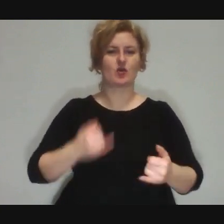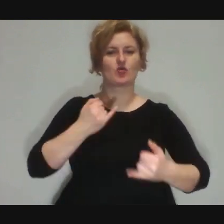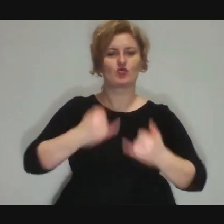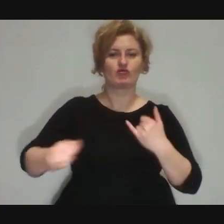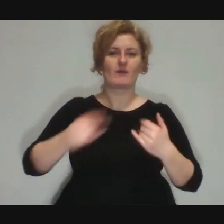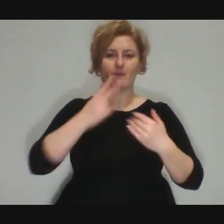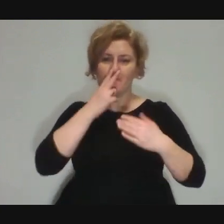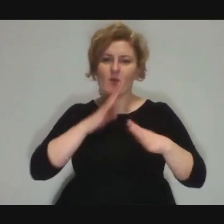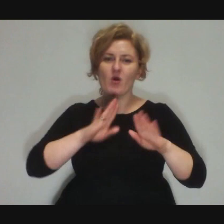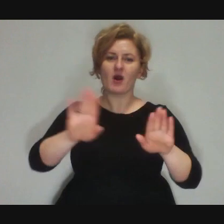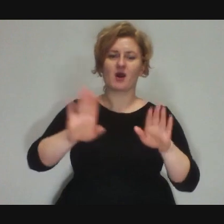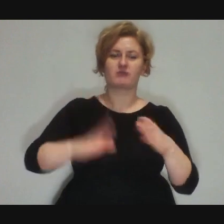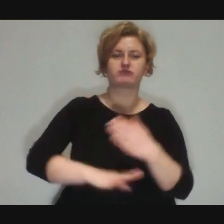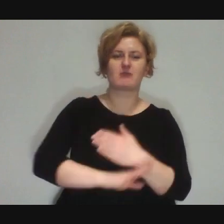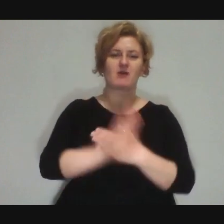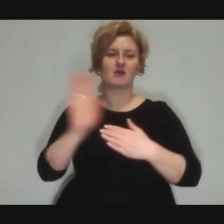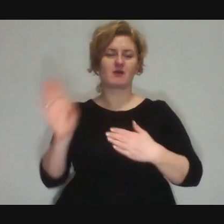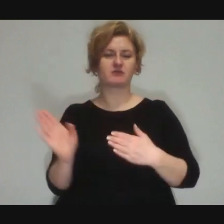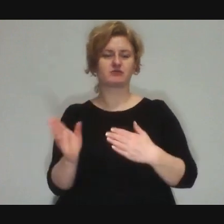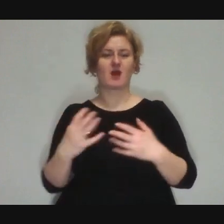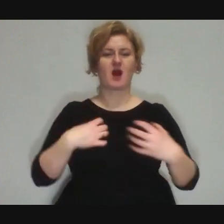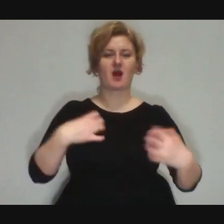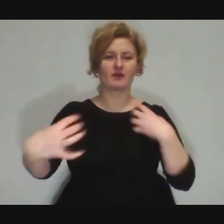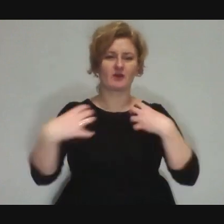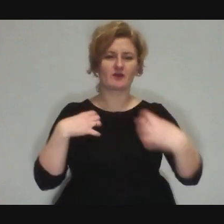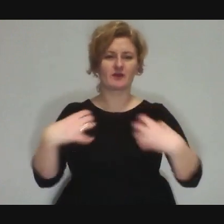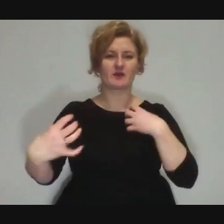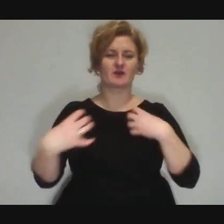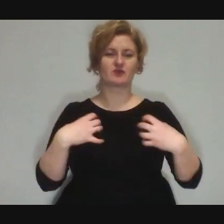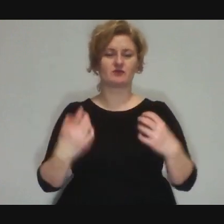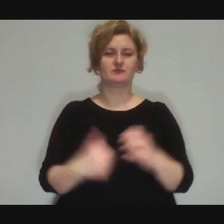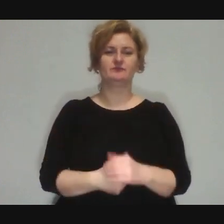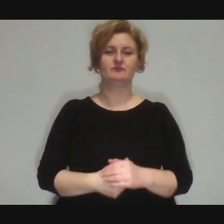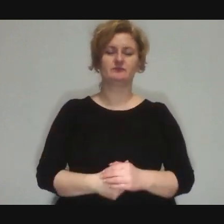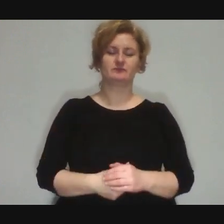which also combine circus.